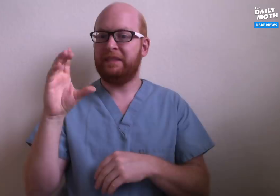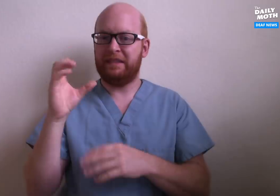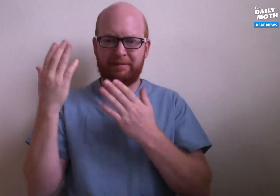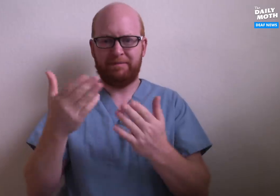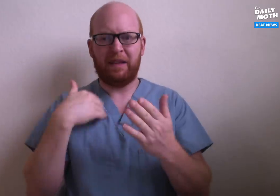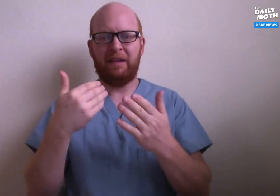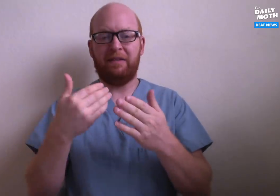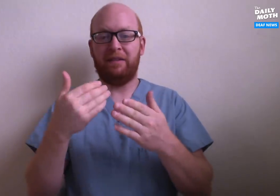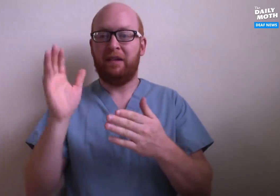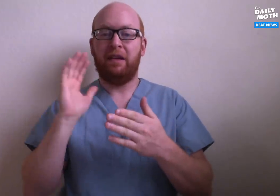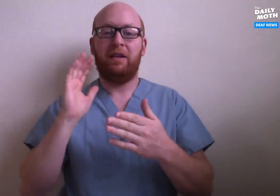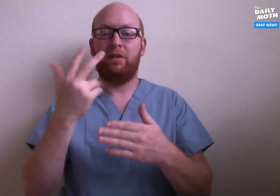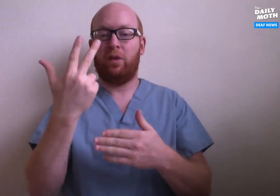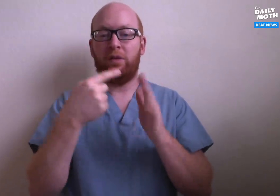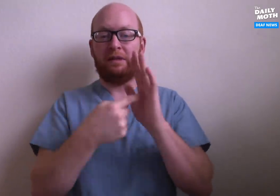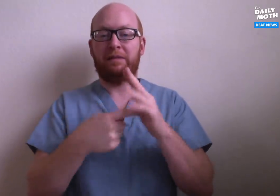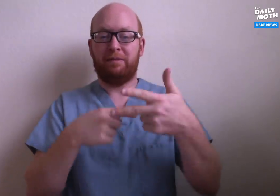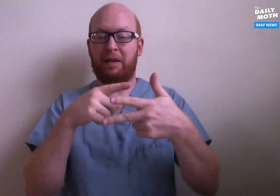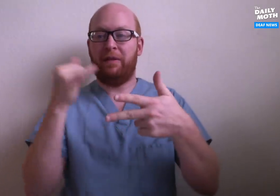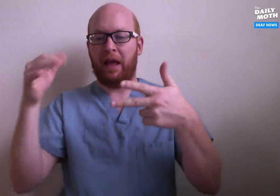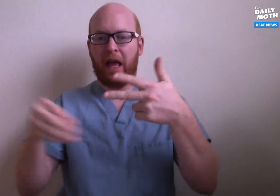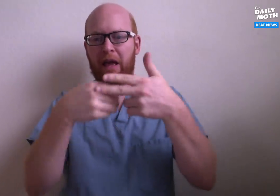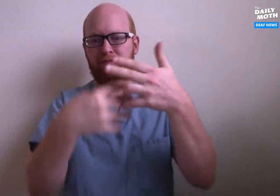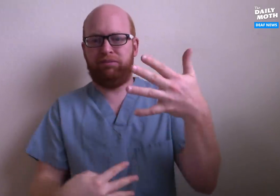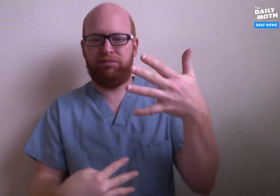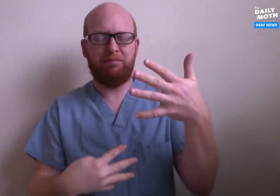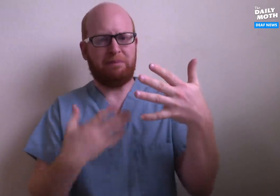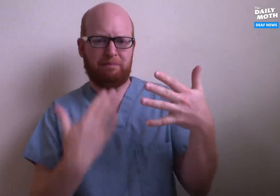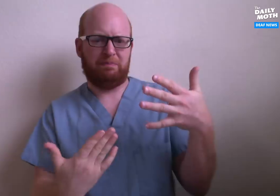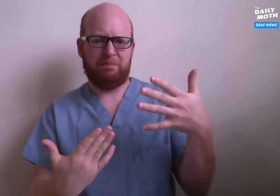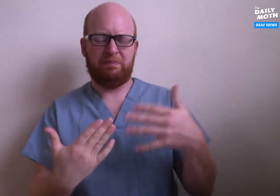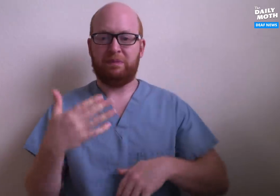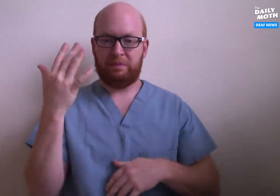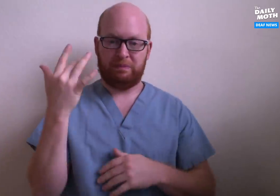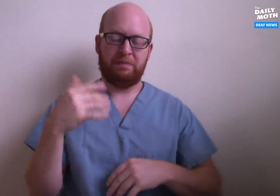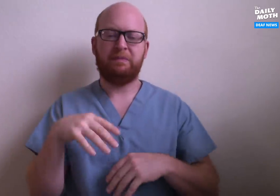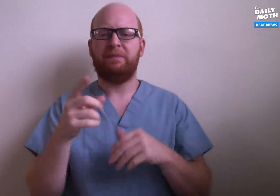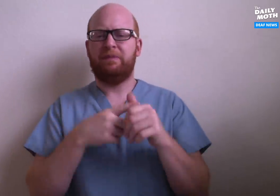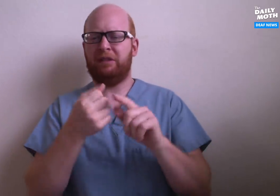The CDC has announced new symptoms other than the three previously presented. This is a good thing.